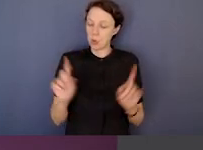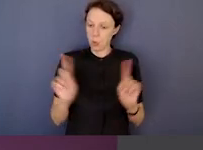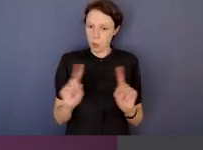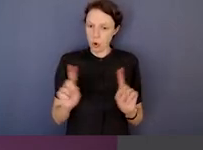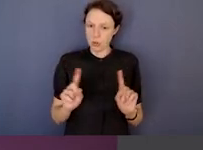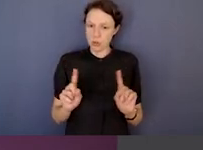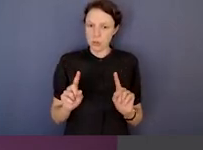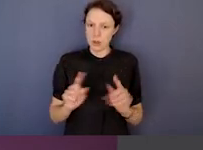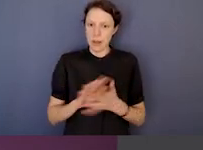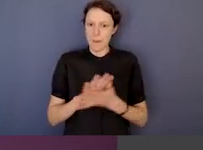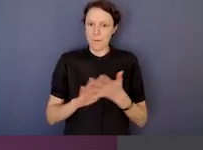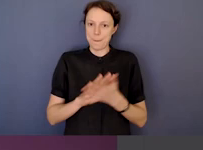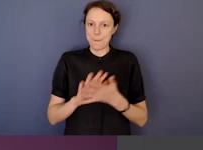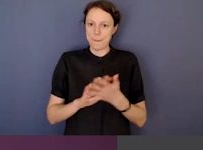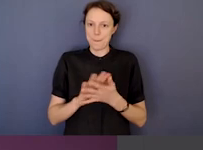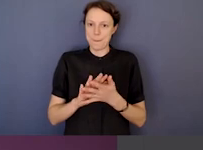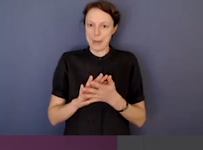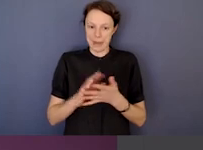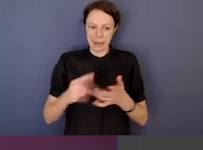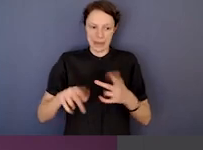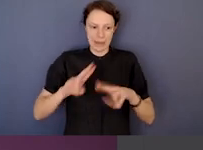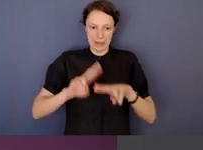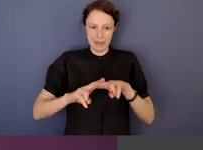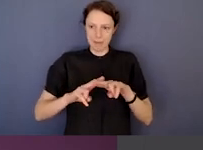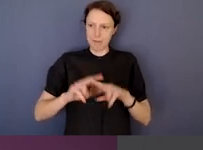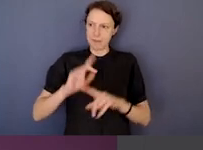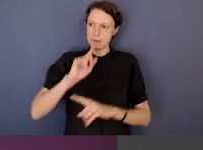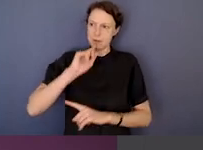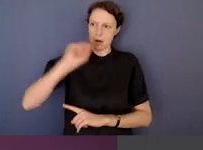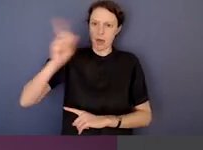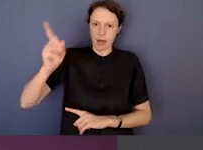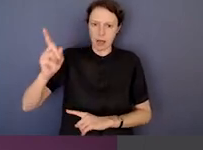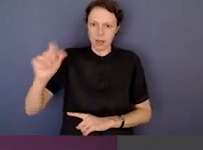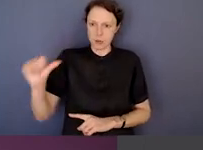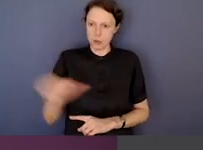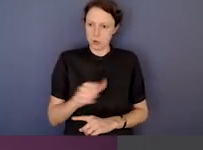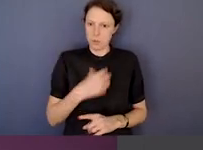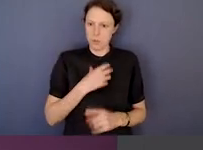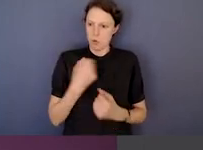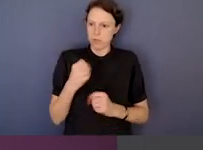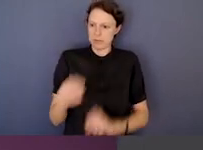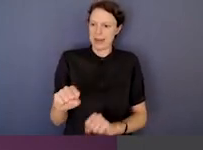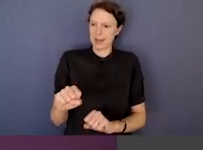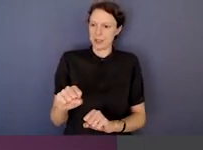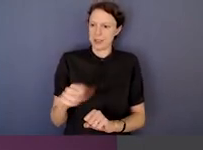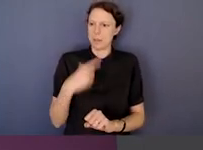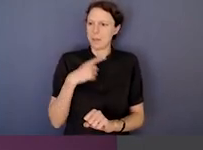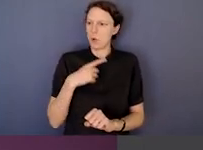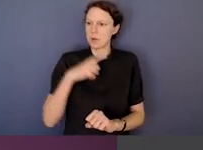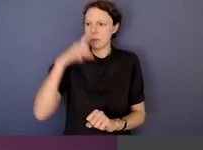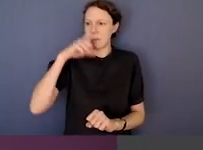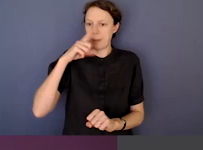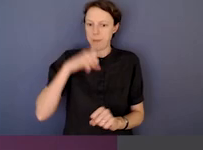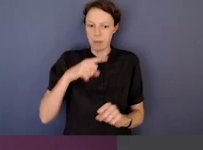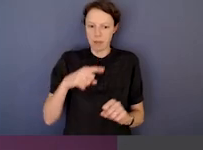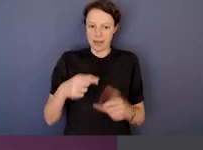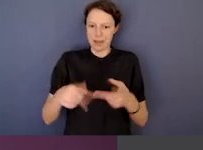of protection for the kind of at will termination of executive contracts that we know stands in the way of people speaking out.